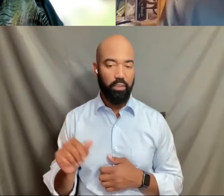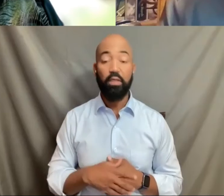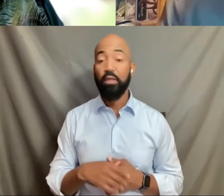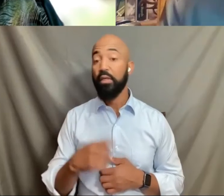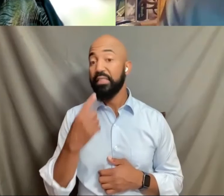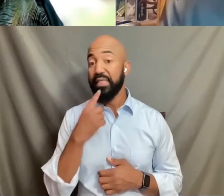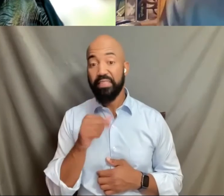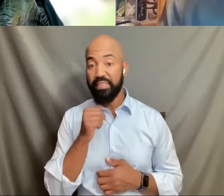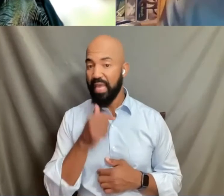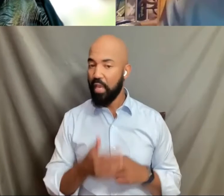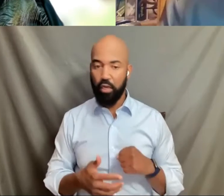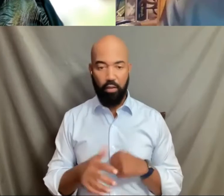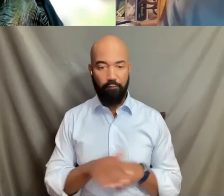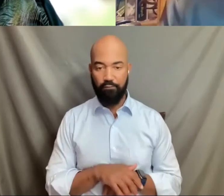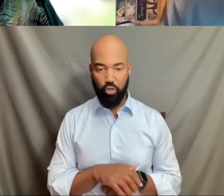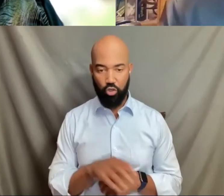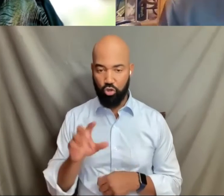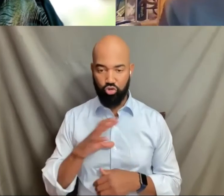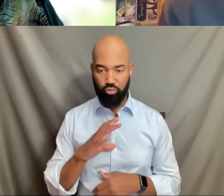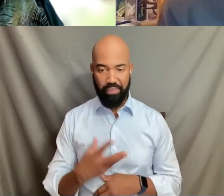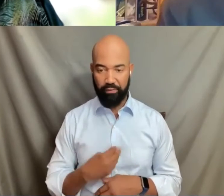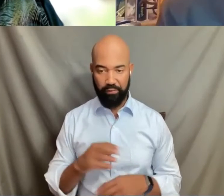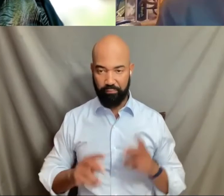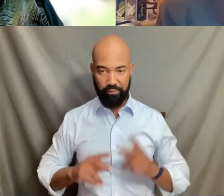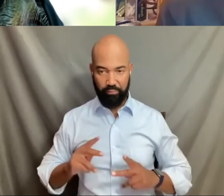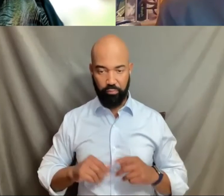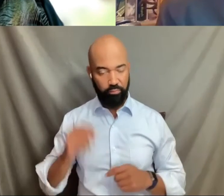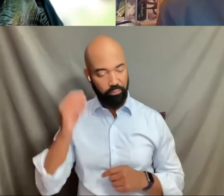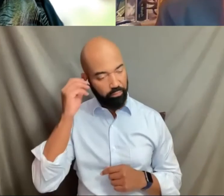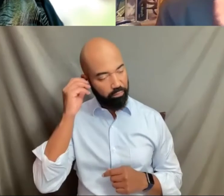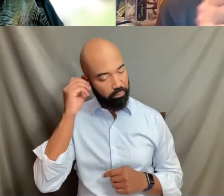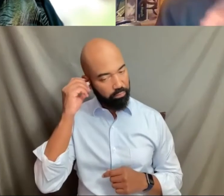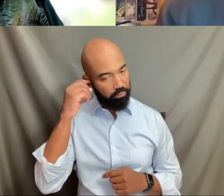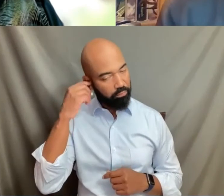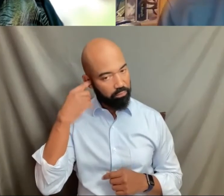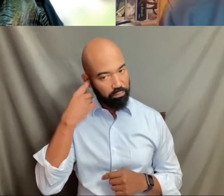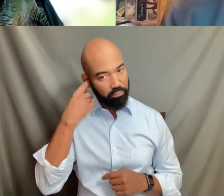And yet the judges found that we could now.